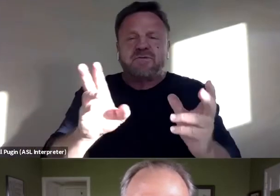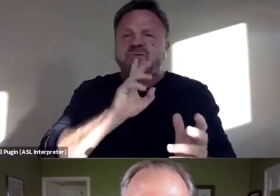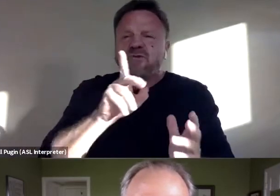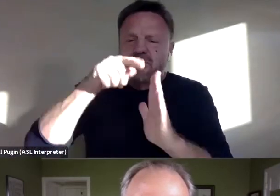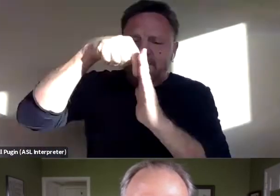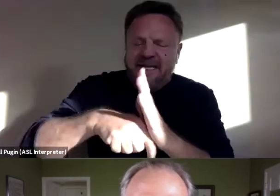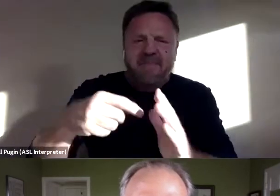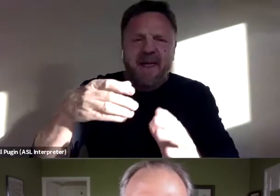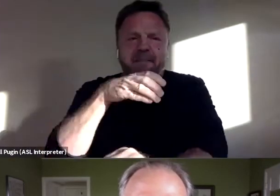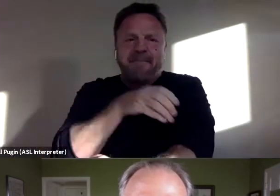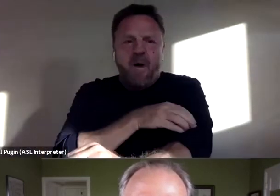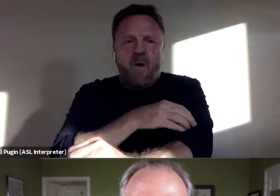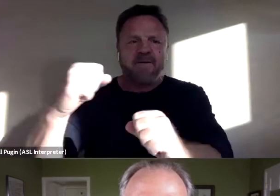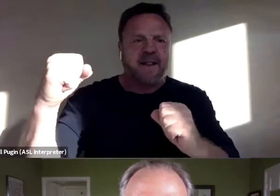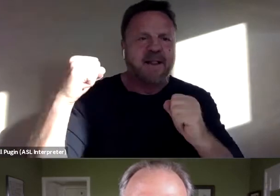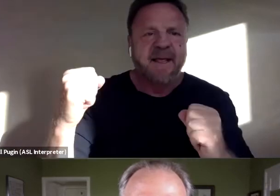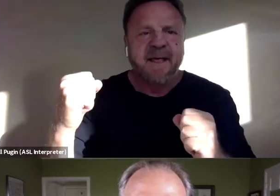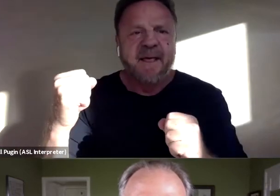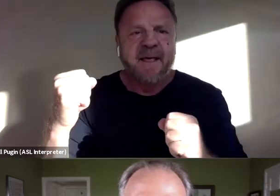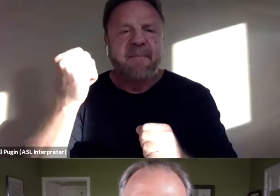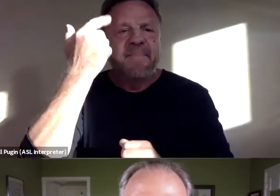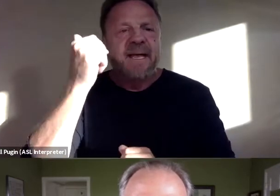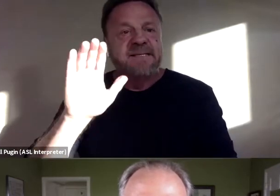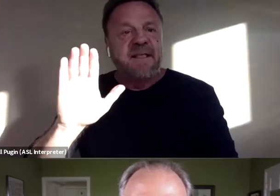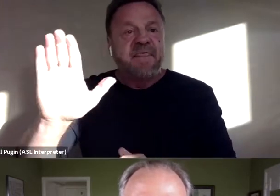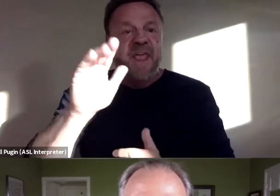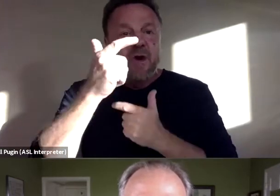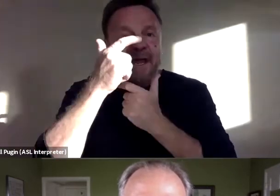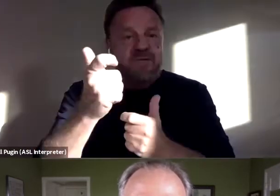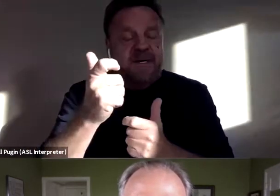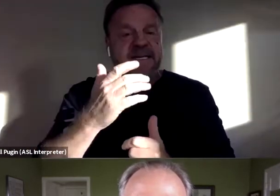because their interest in my intense fear